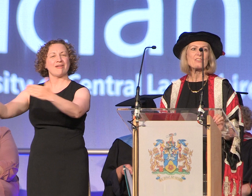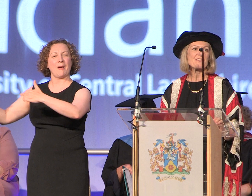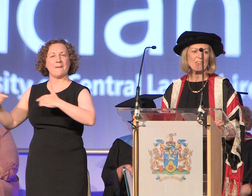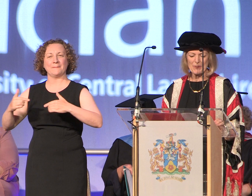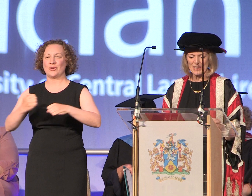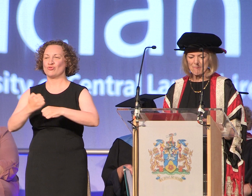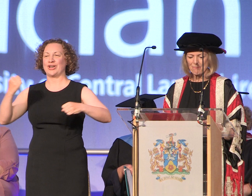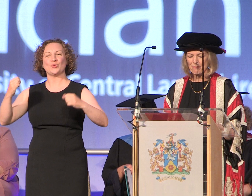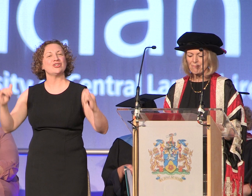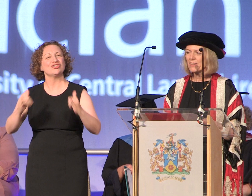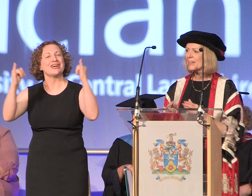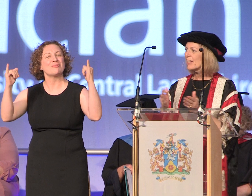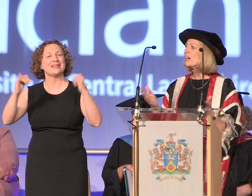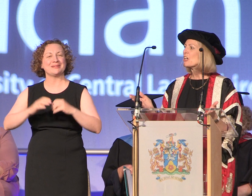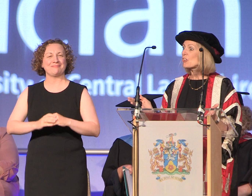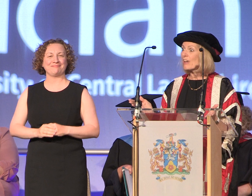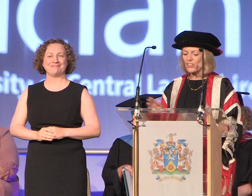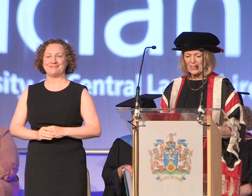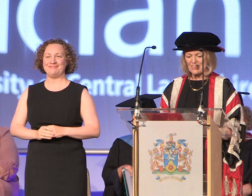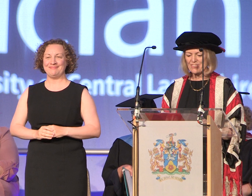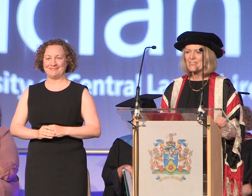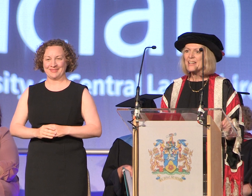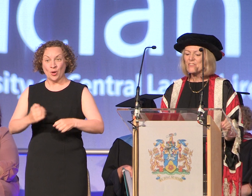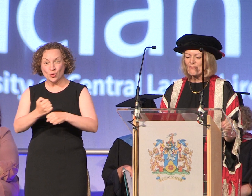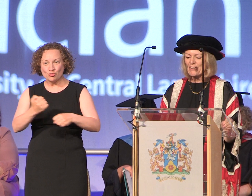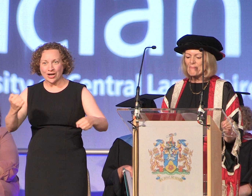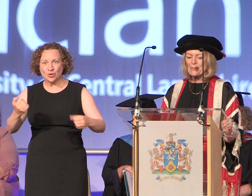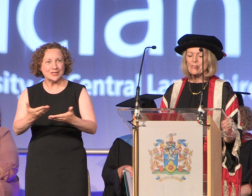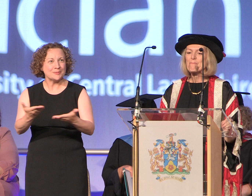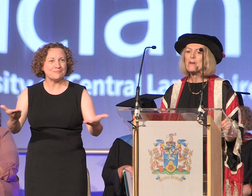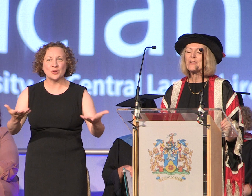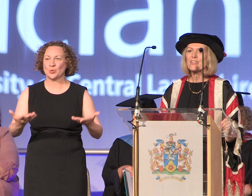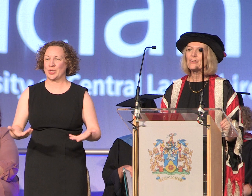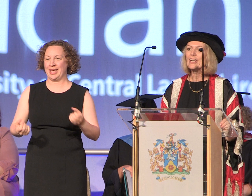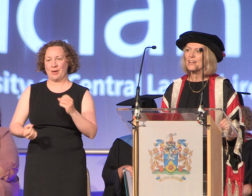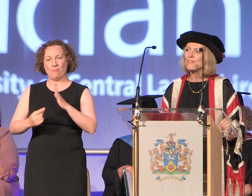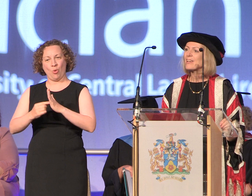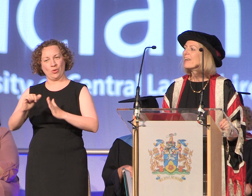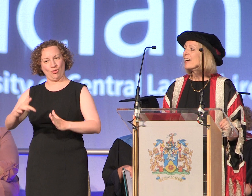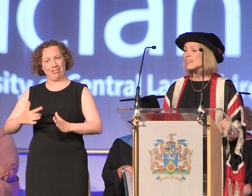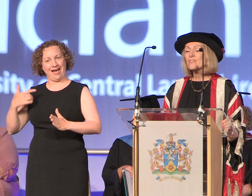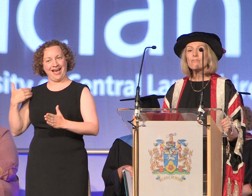ceremony. graduands today is a very important moment in your life and it's a